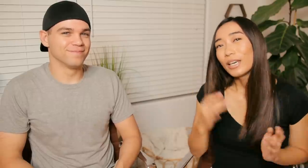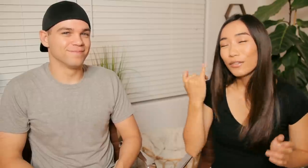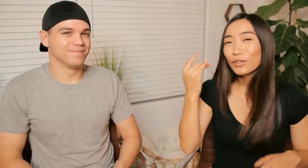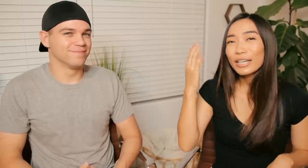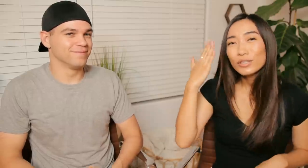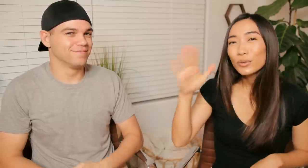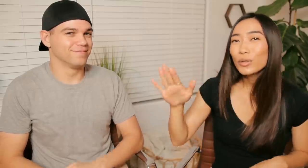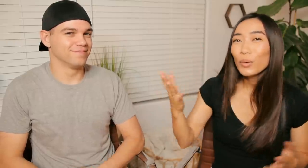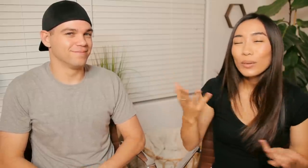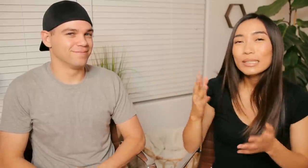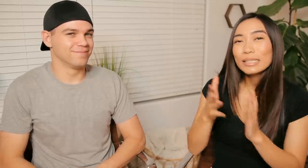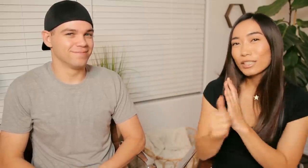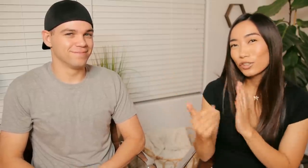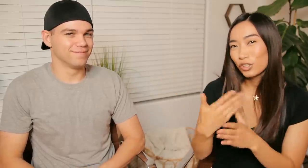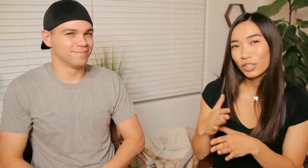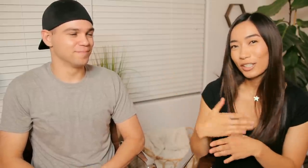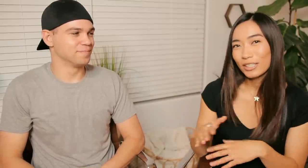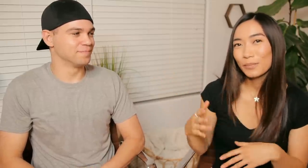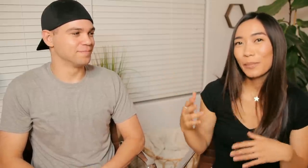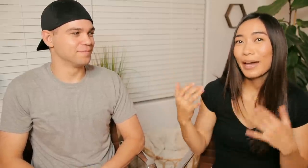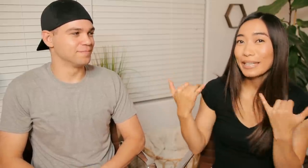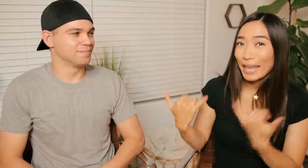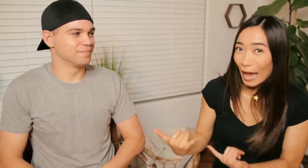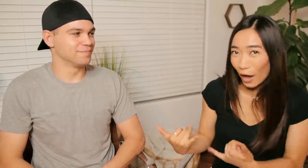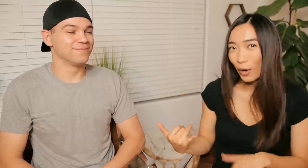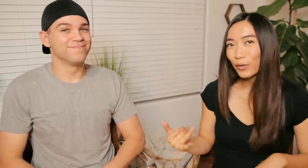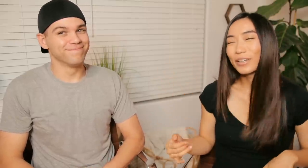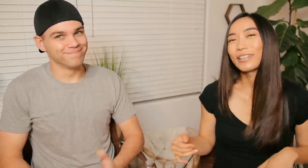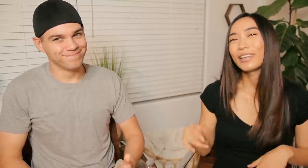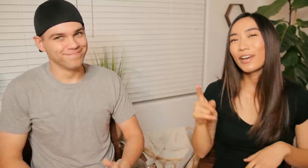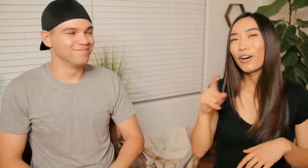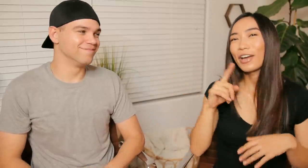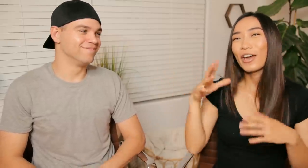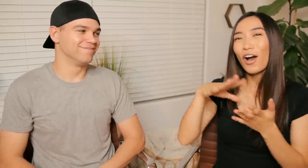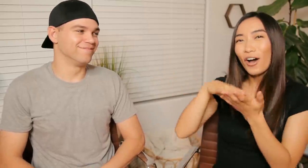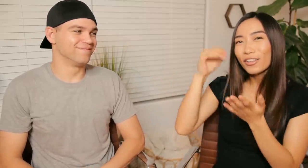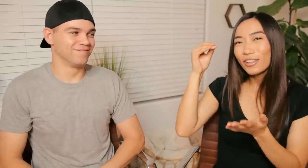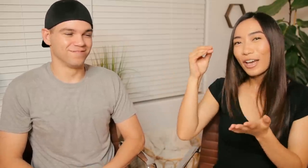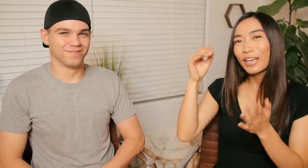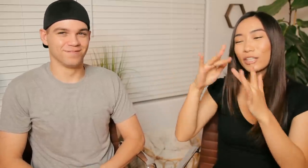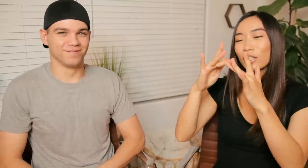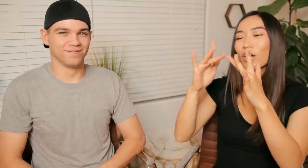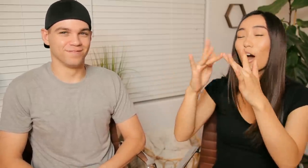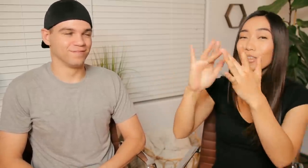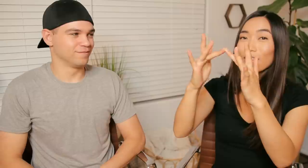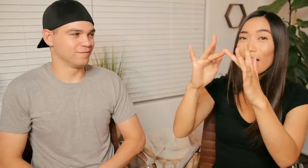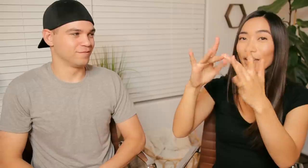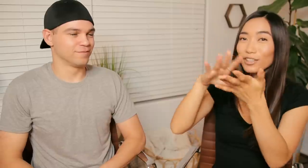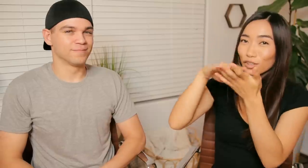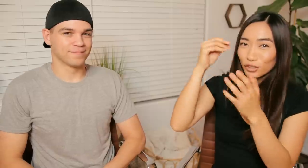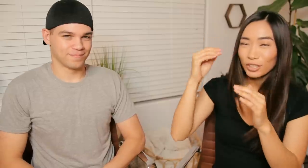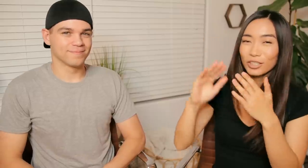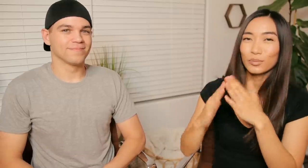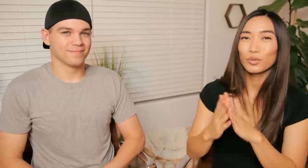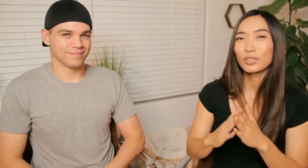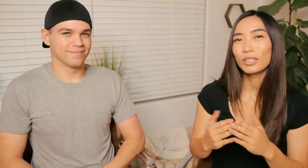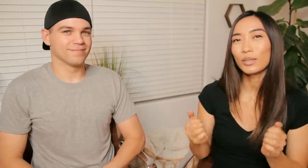E: If you guys don't know what Skillshare is by now, they are a online learning community